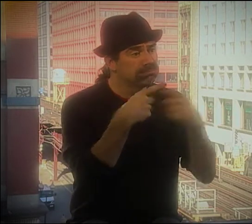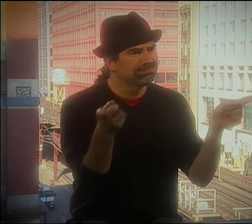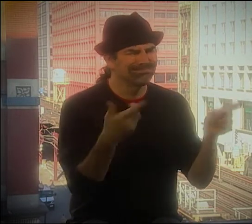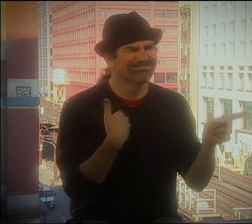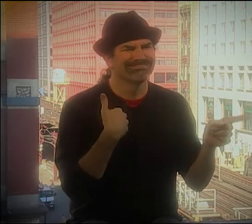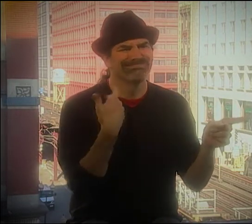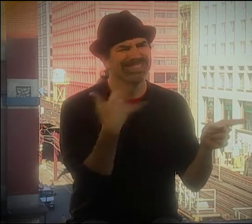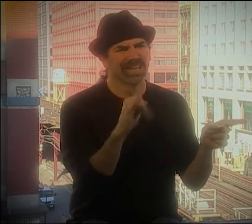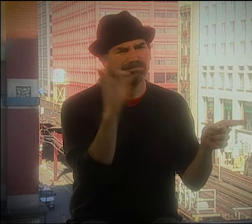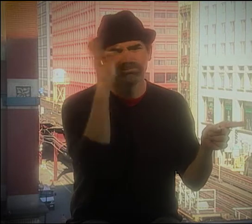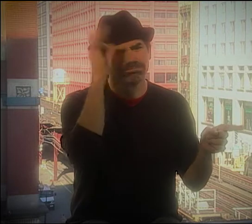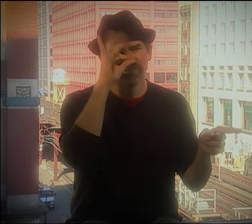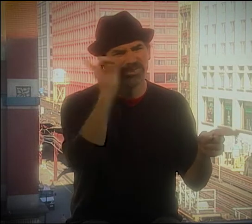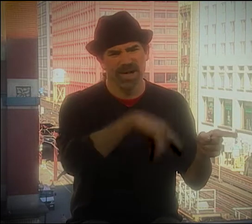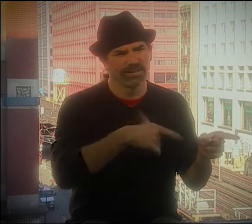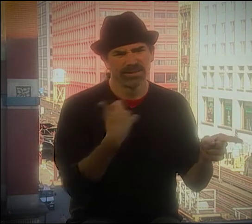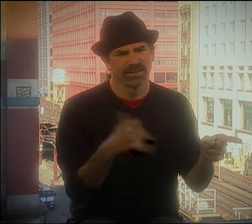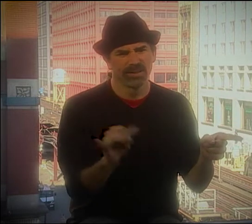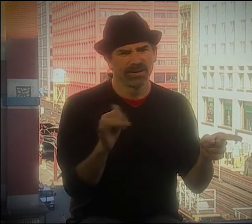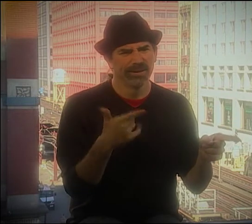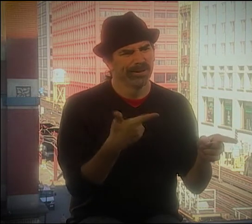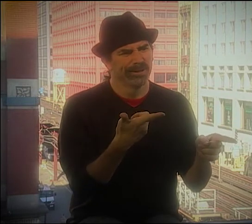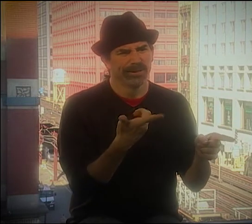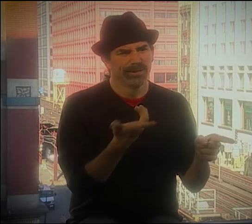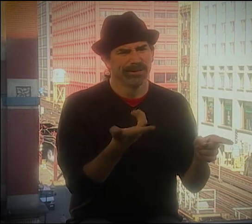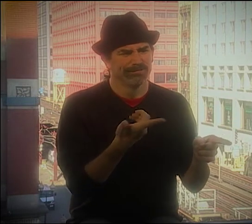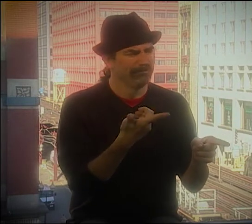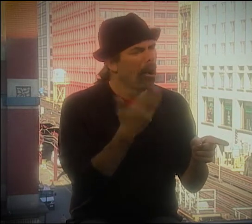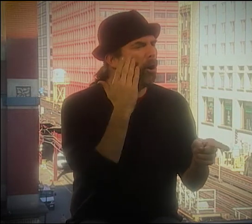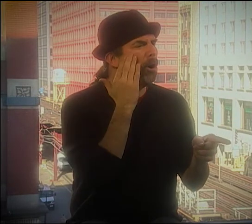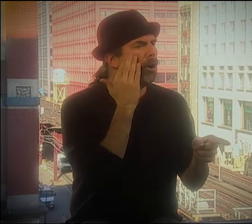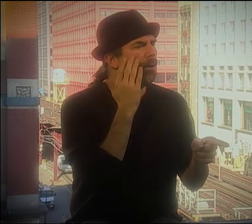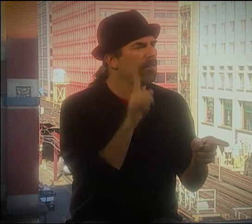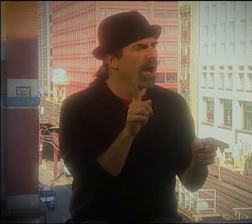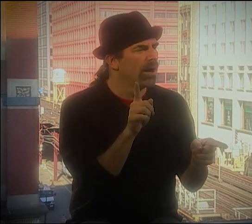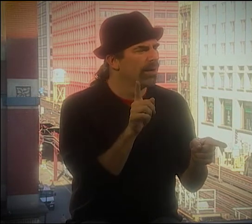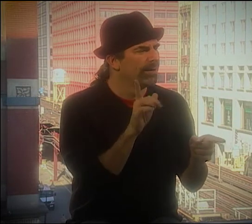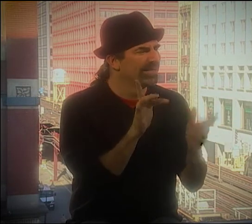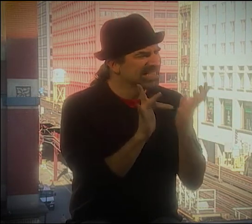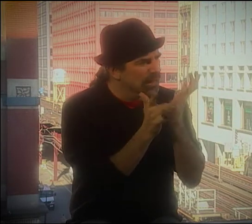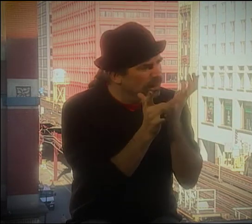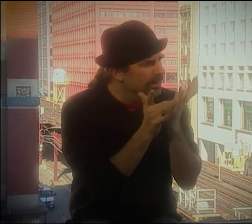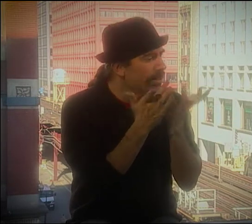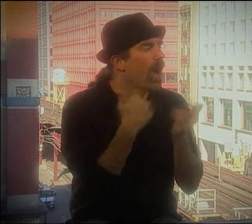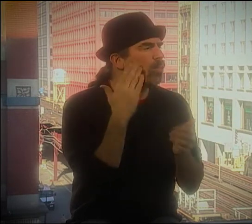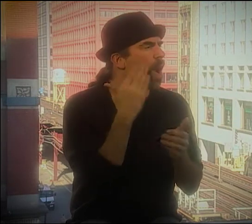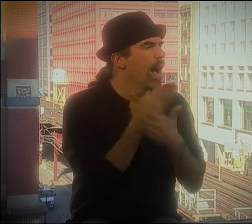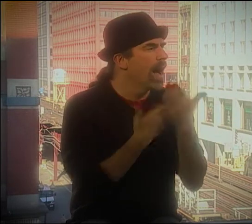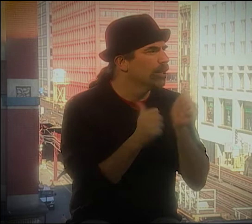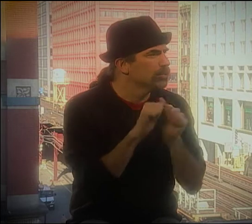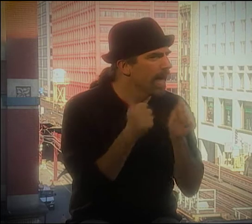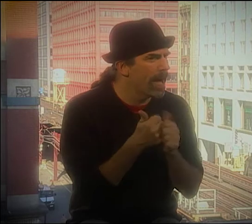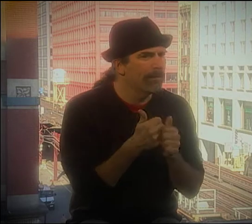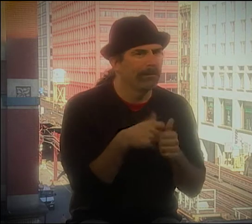AND PEOPLE WOULD SAY POETRY AND STORYTELLING, BUT, YOU KNOW, THEY WERE STILL KIND OF "WE DON'T KNOW ABOUT THAT."